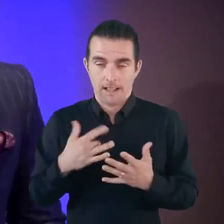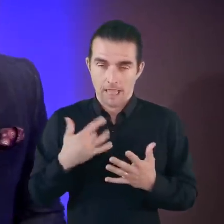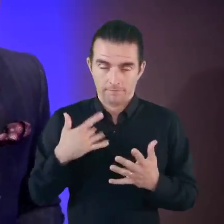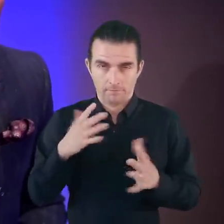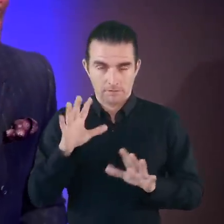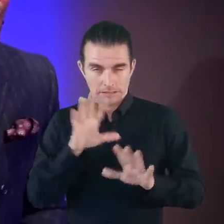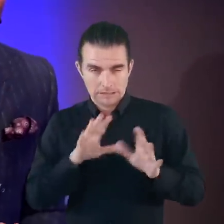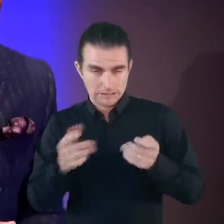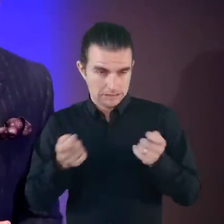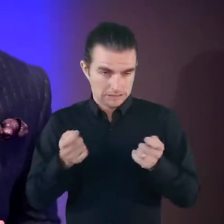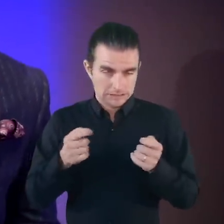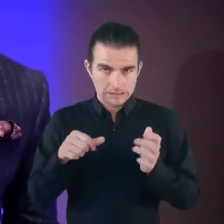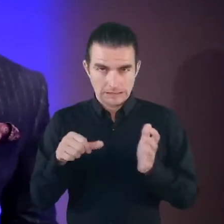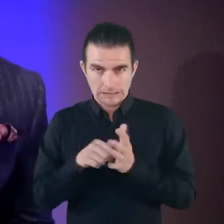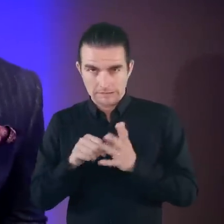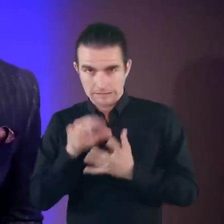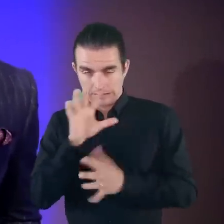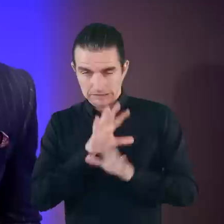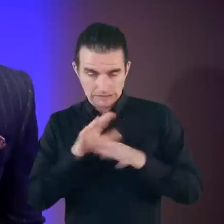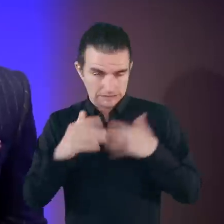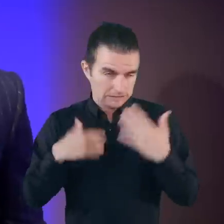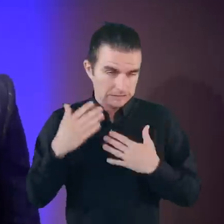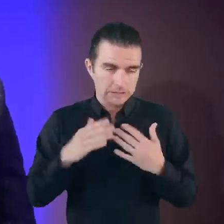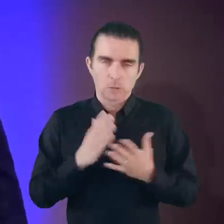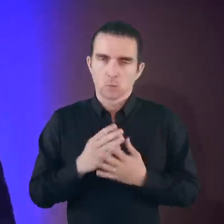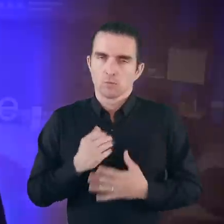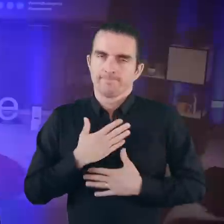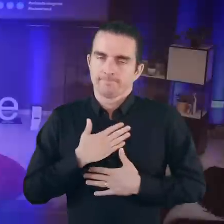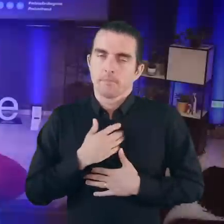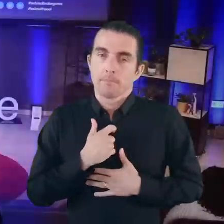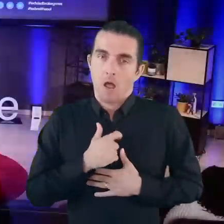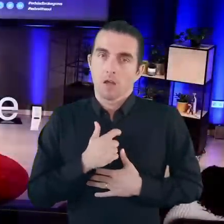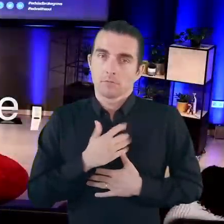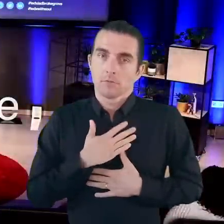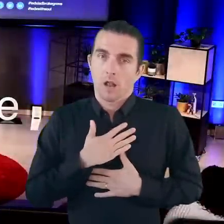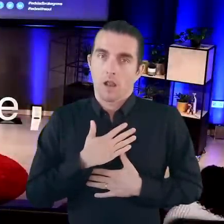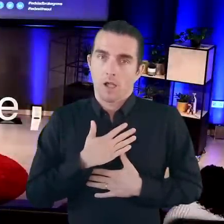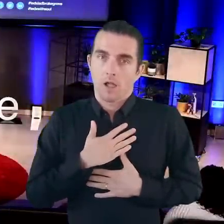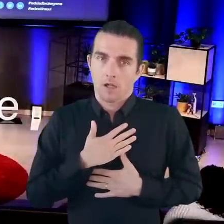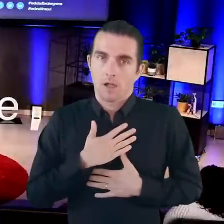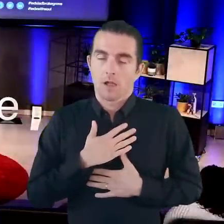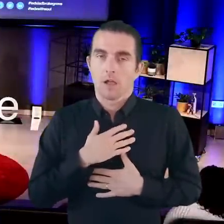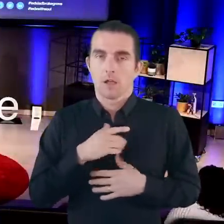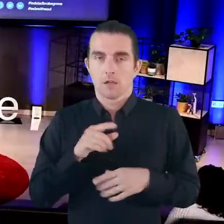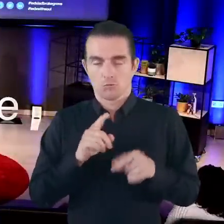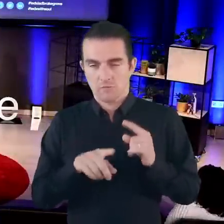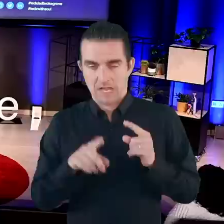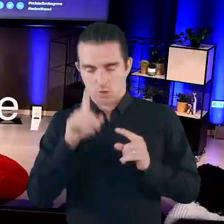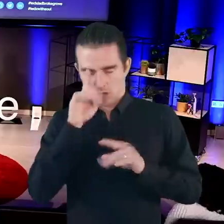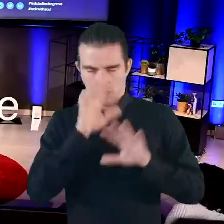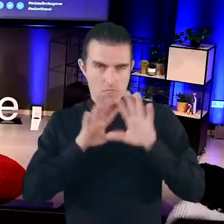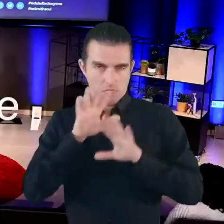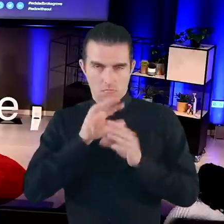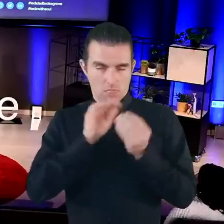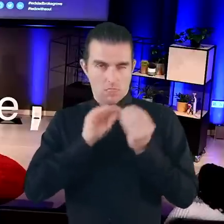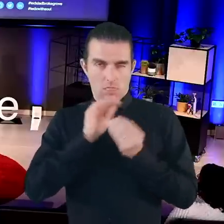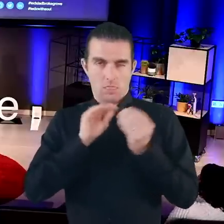Navigating difficulty is a deeply personal thing, as you'll see me in a blubbering riff of the minute trying to do.